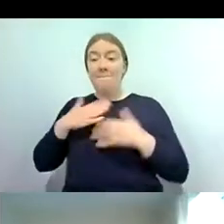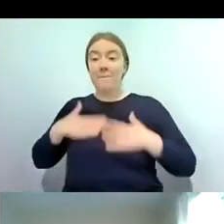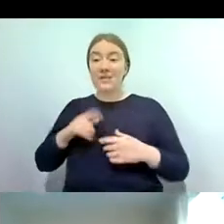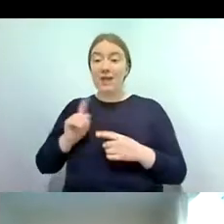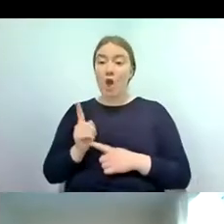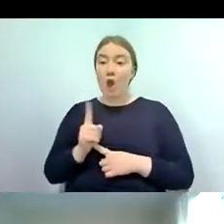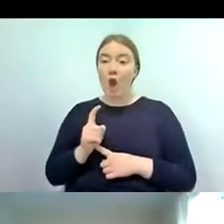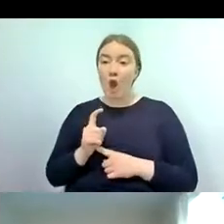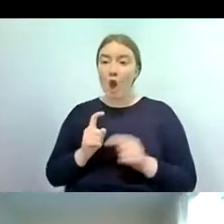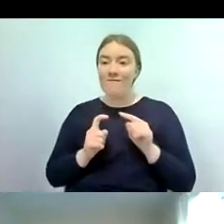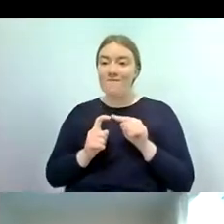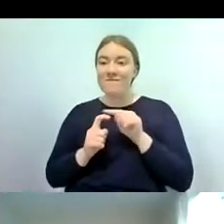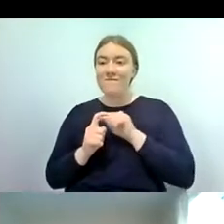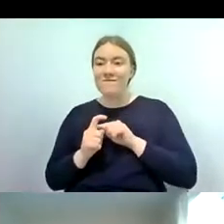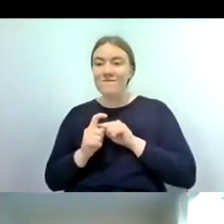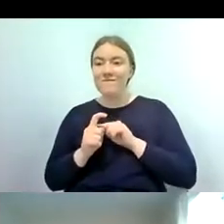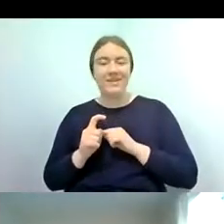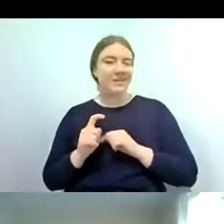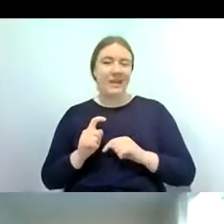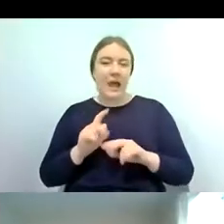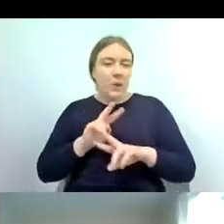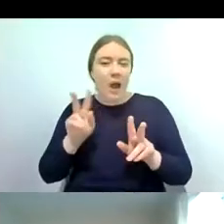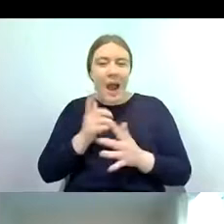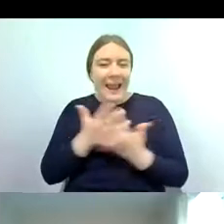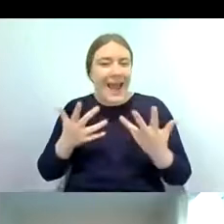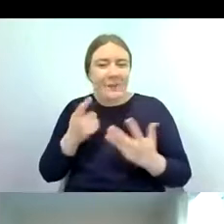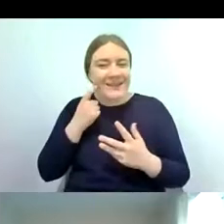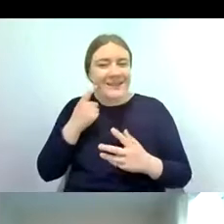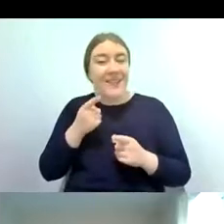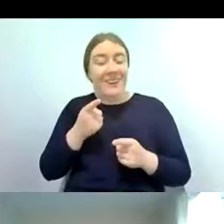and you wouldn't be able to count them easily but they do have seven pairs of legs and two pairs of